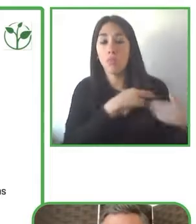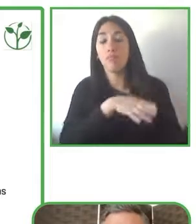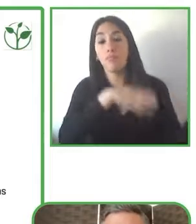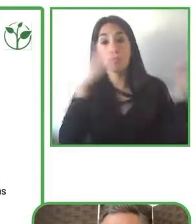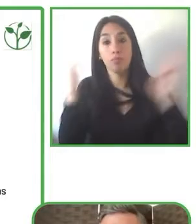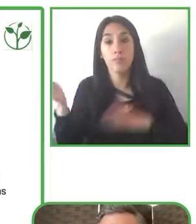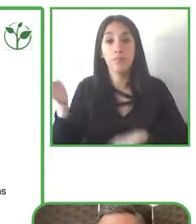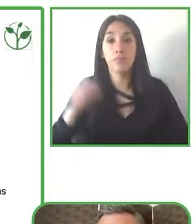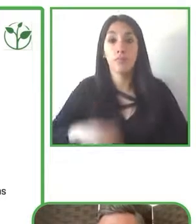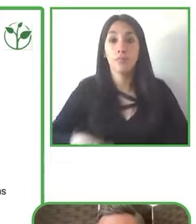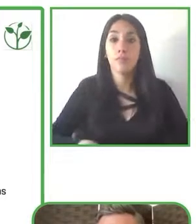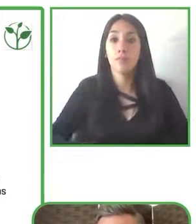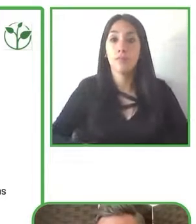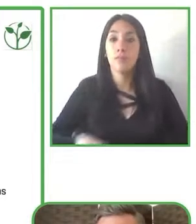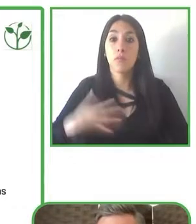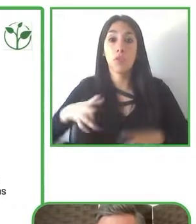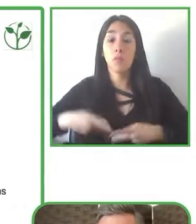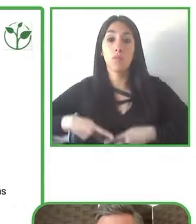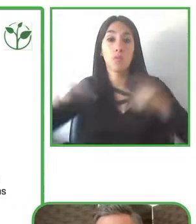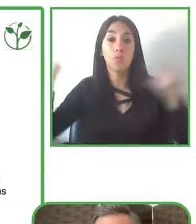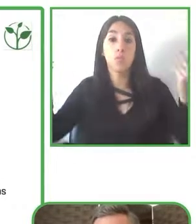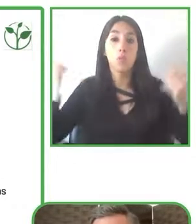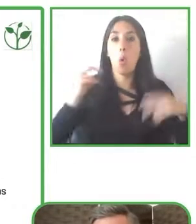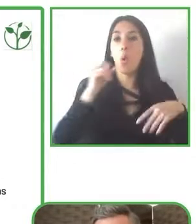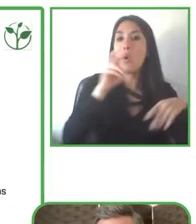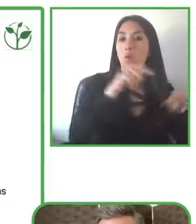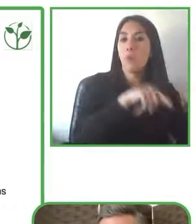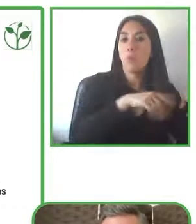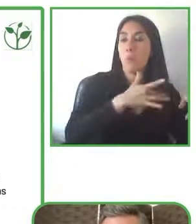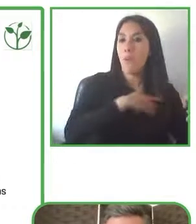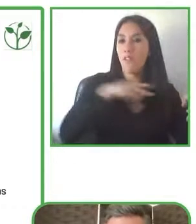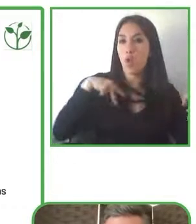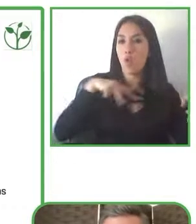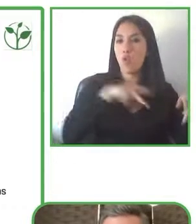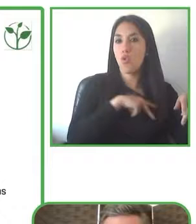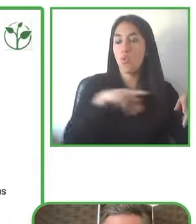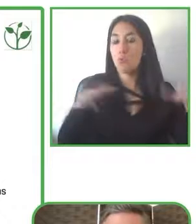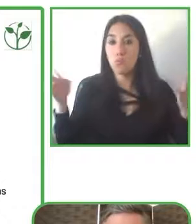or any other kind of cultural venue leading, you know, leading